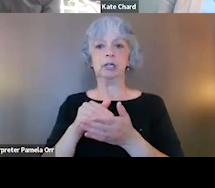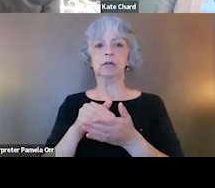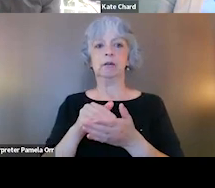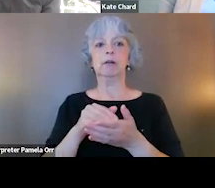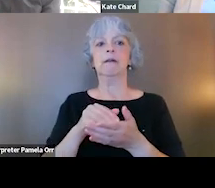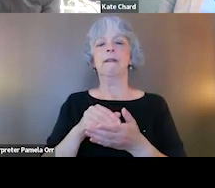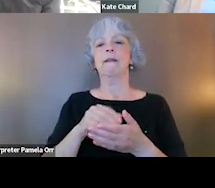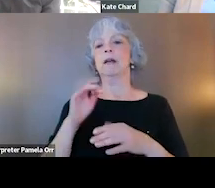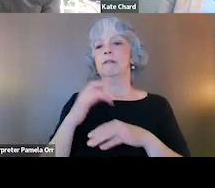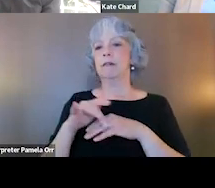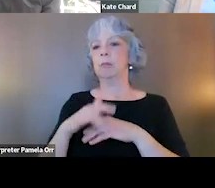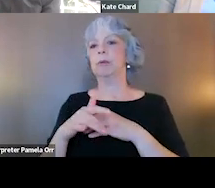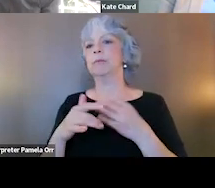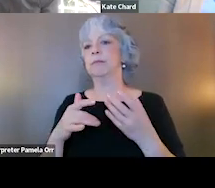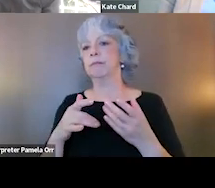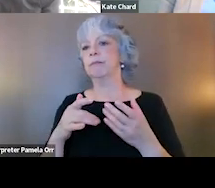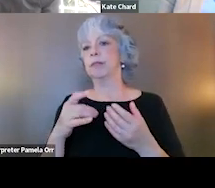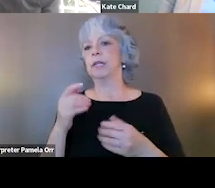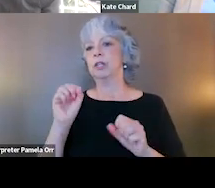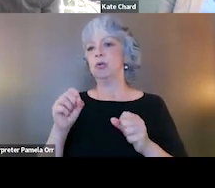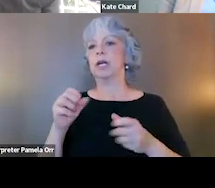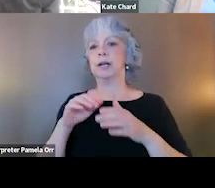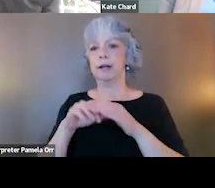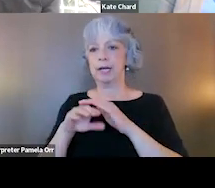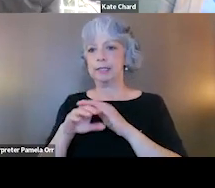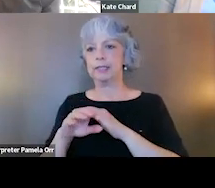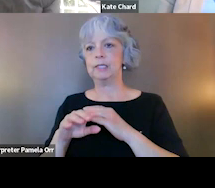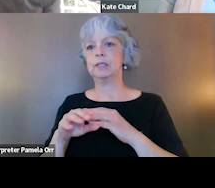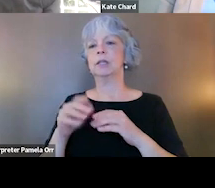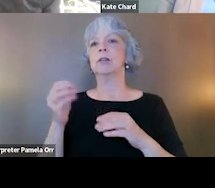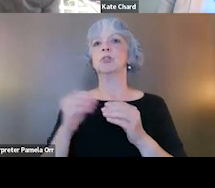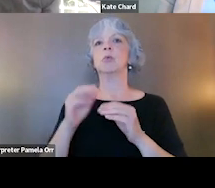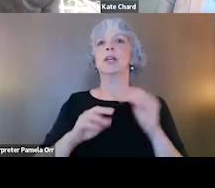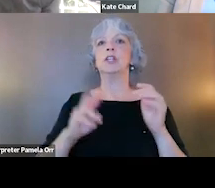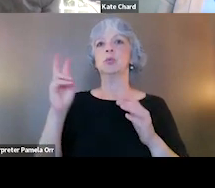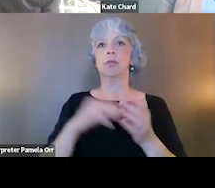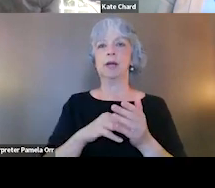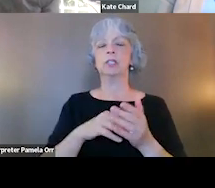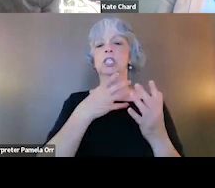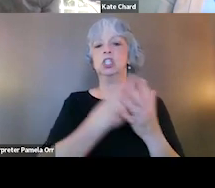or VJ specialist who, so we're in over 2,000 jails work with over 600 courts